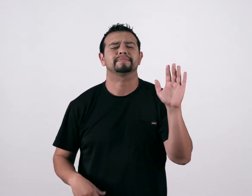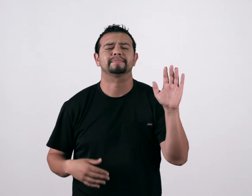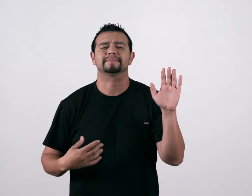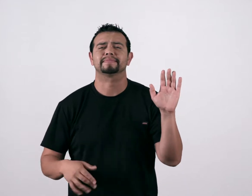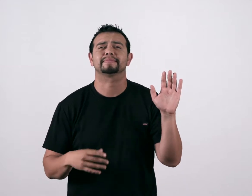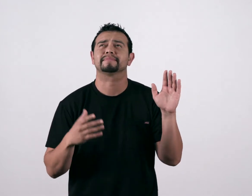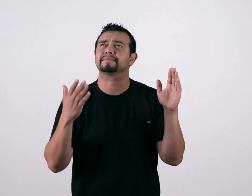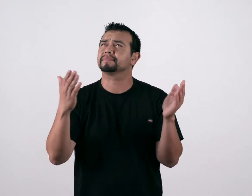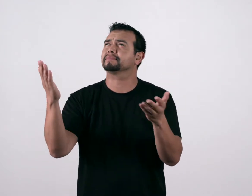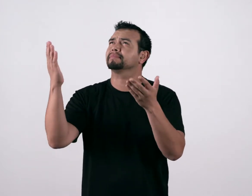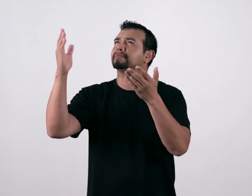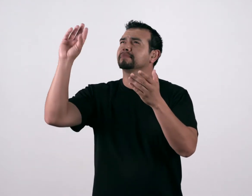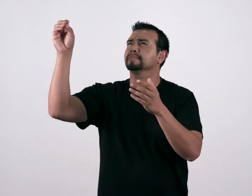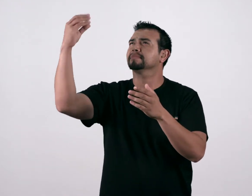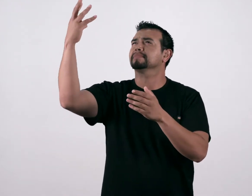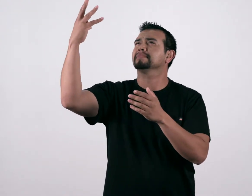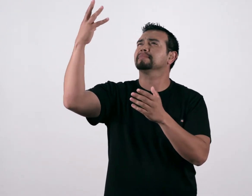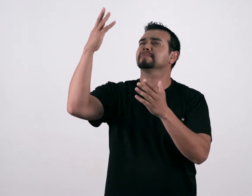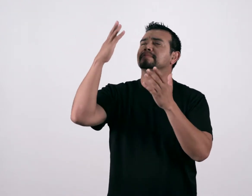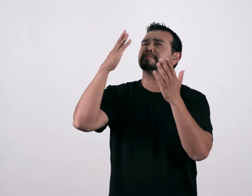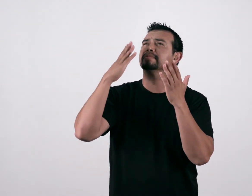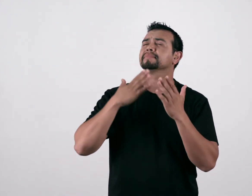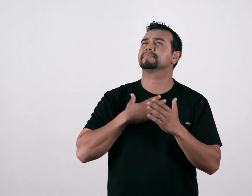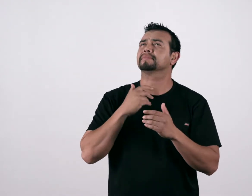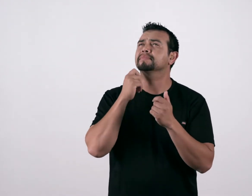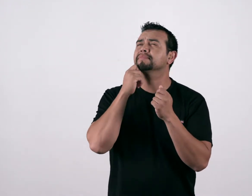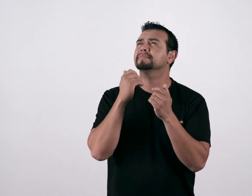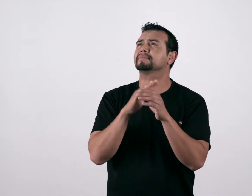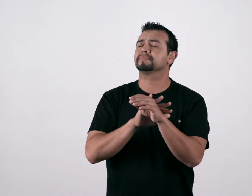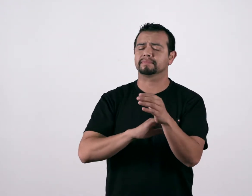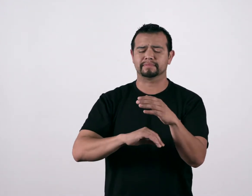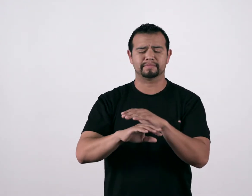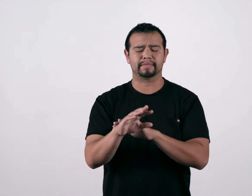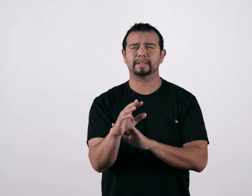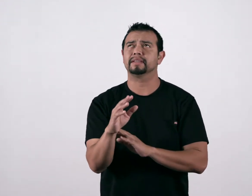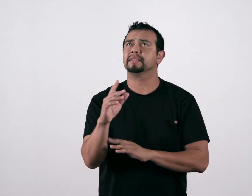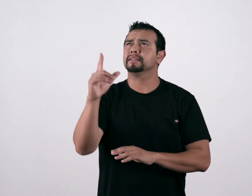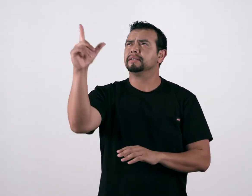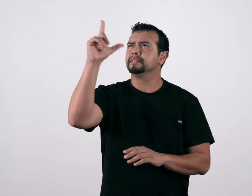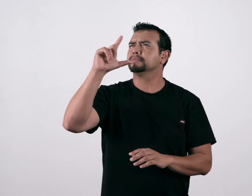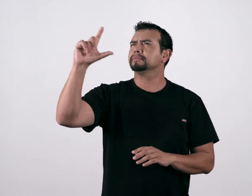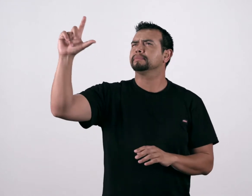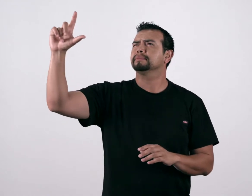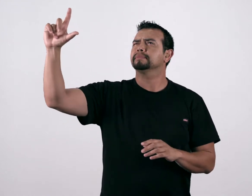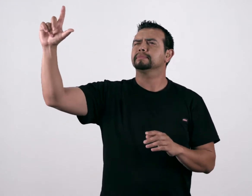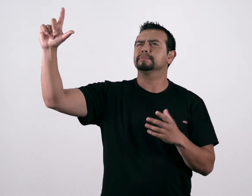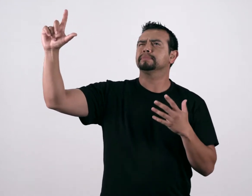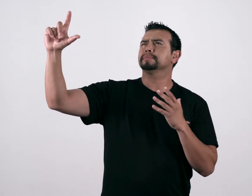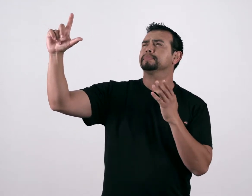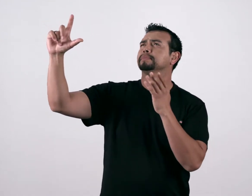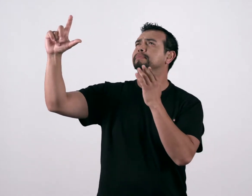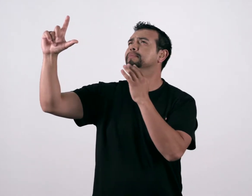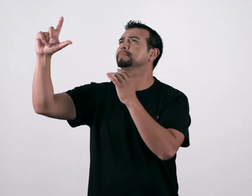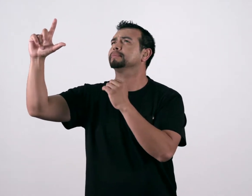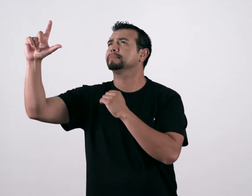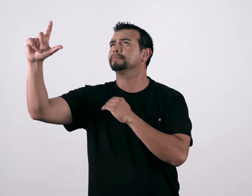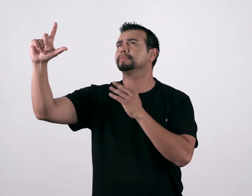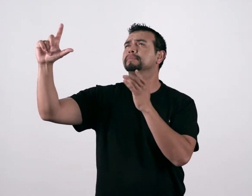You are the sun upon my skin You are the moon that pulls me